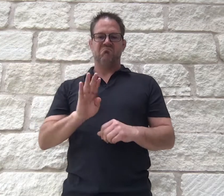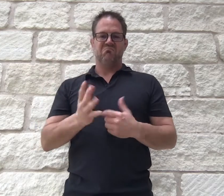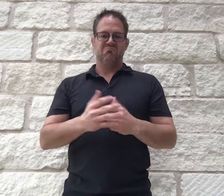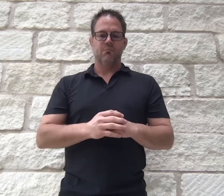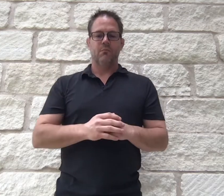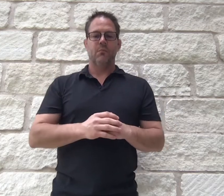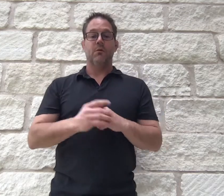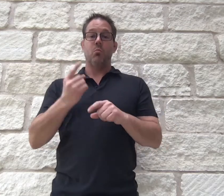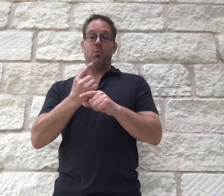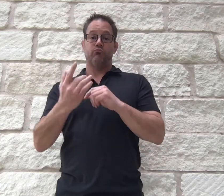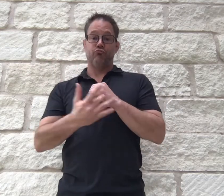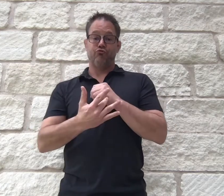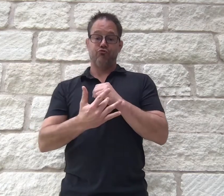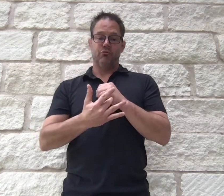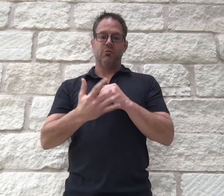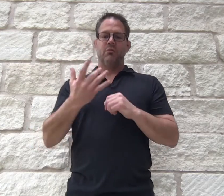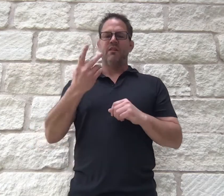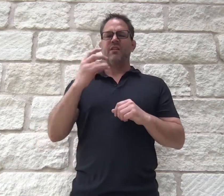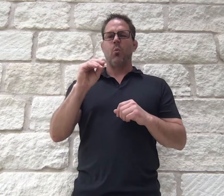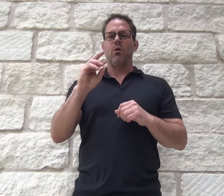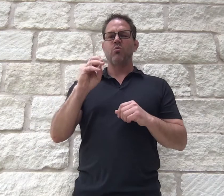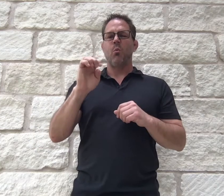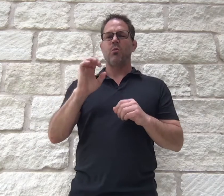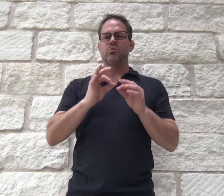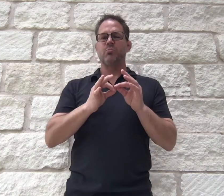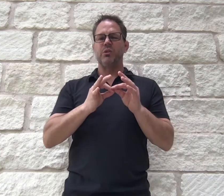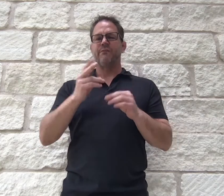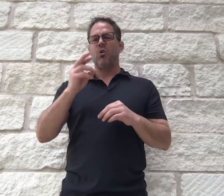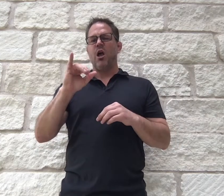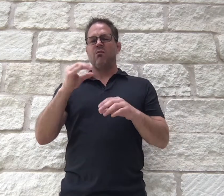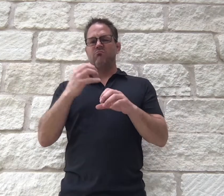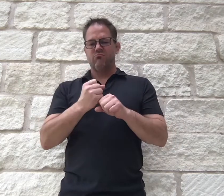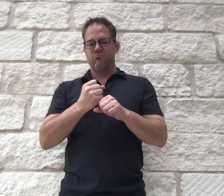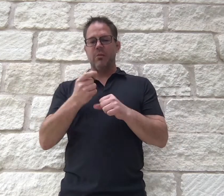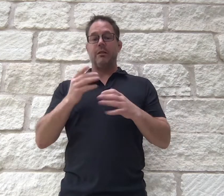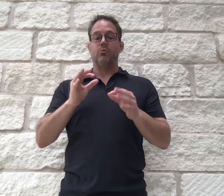With the right technology, Video Remote Interpreting (VRI) enables an interpreter from